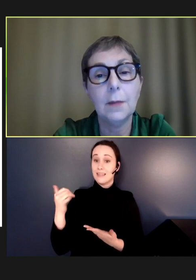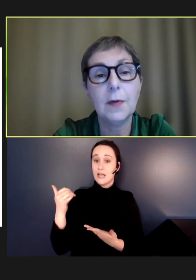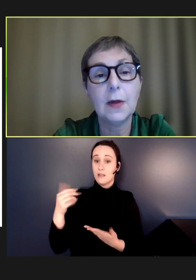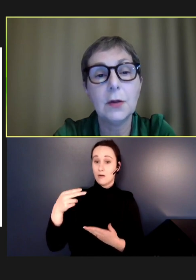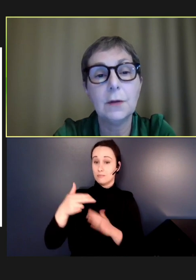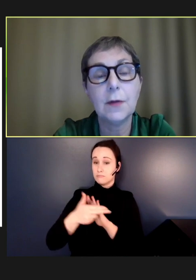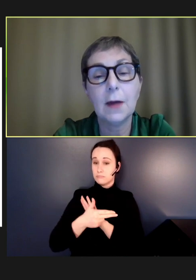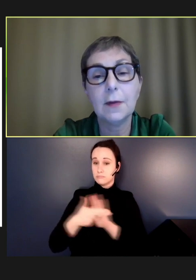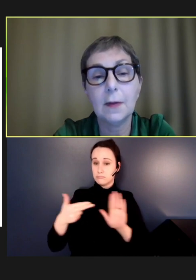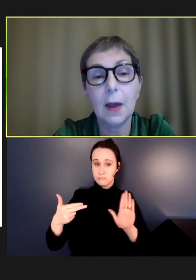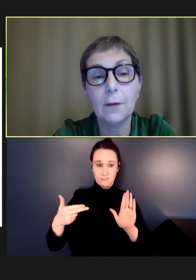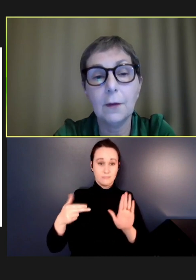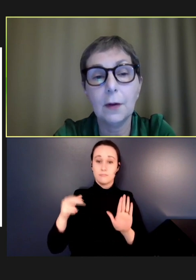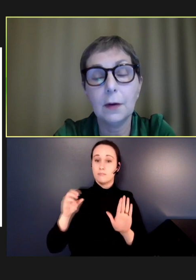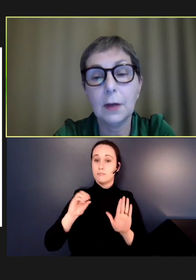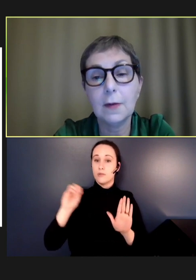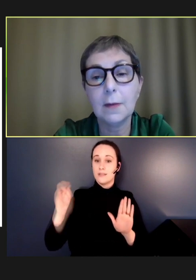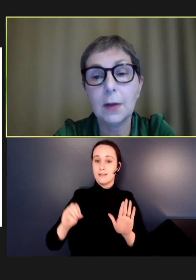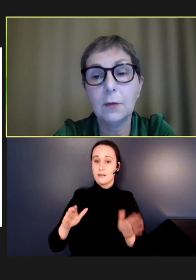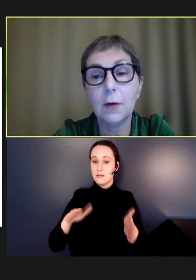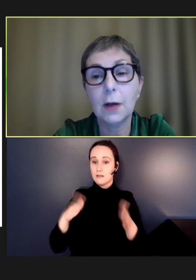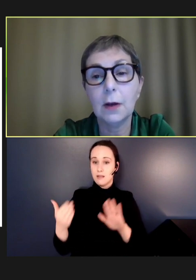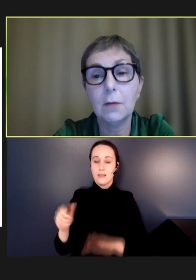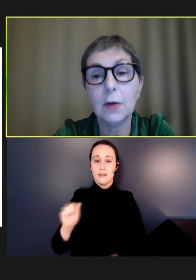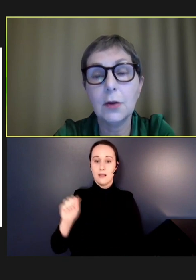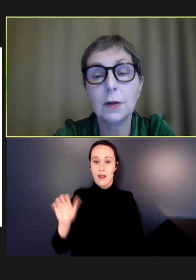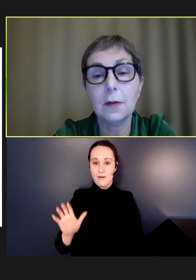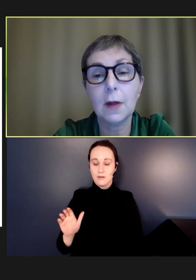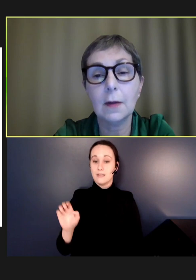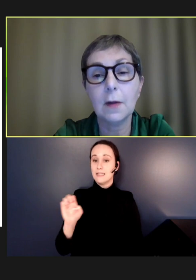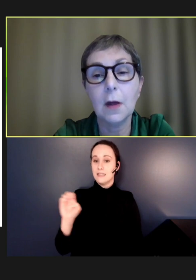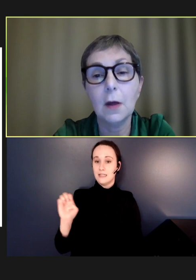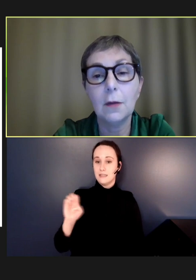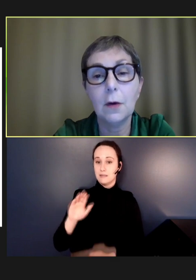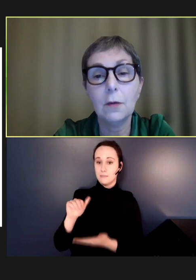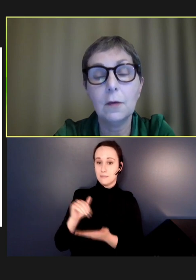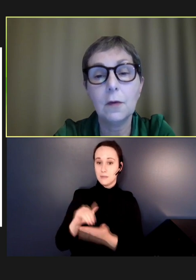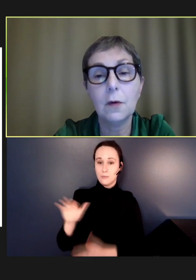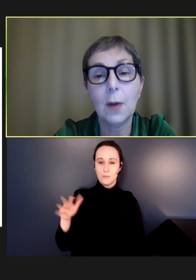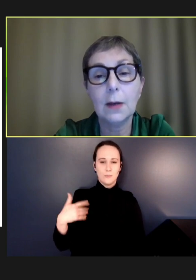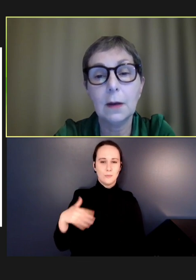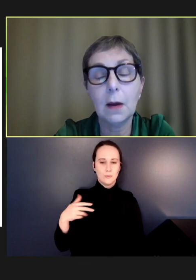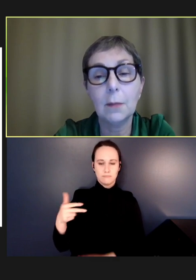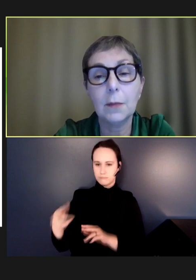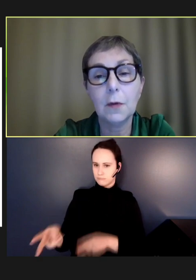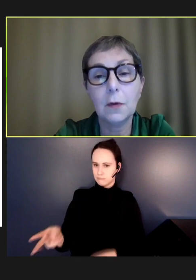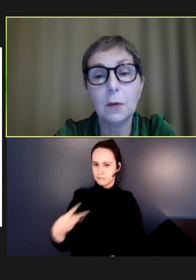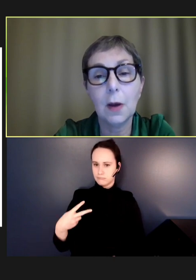percentage of deaths in the African and eastern Mediterranean regions. And those two add up to